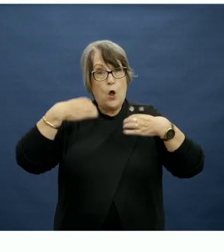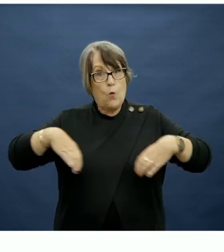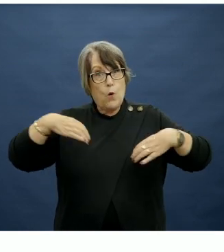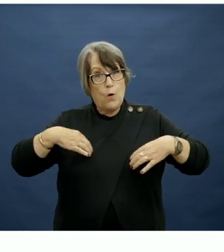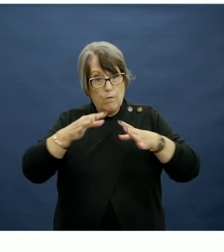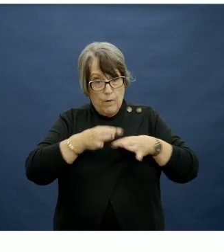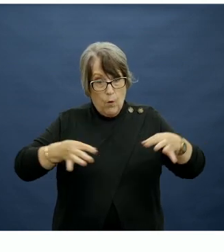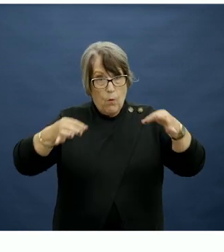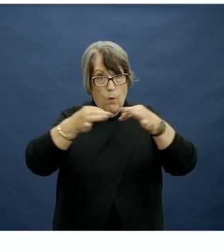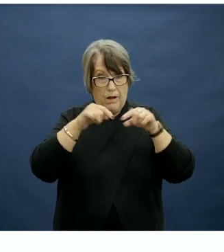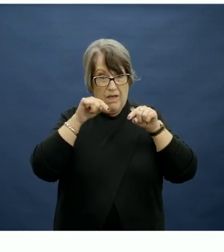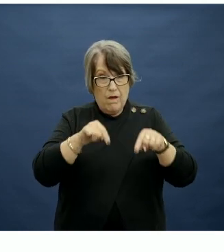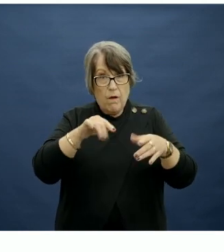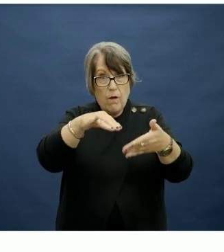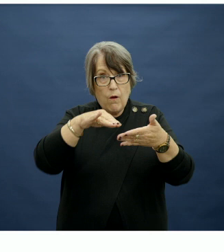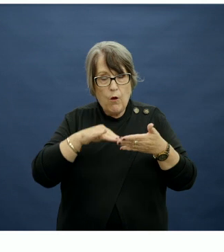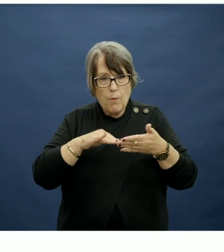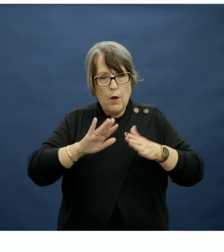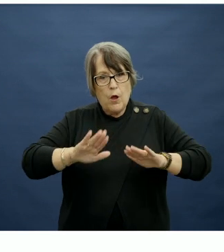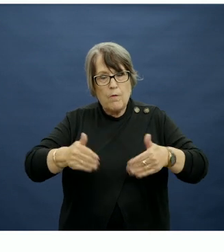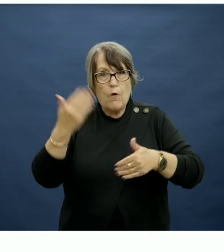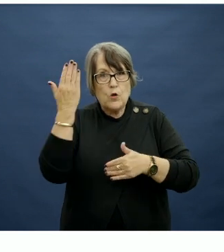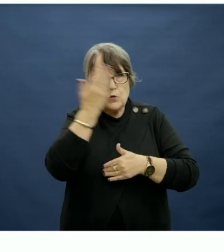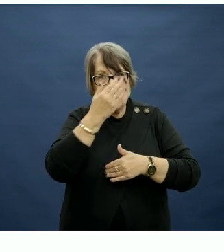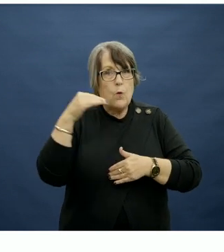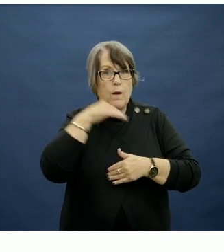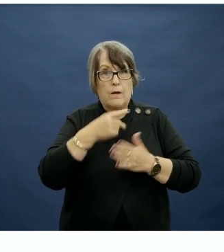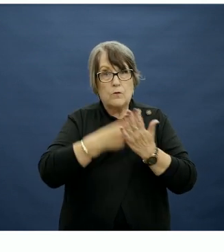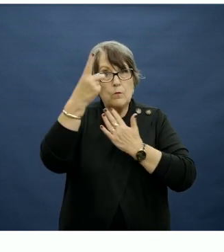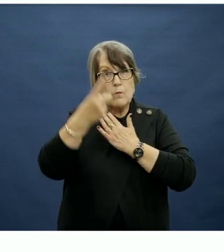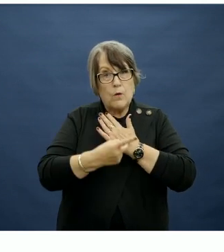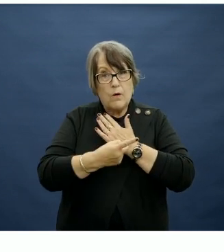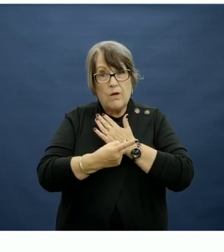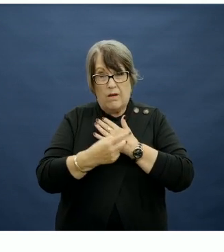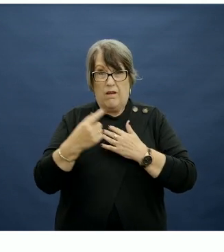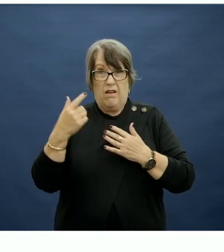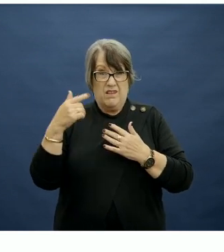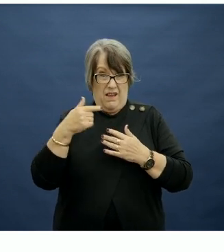are now starting to provide school lunch programs, so it's been common to have school breakfast